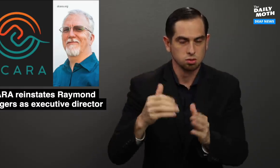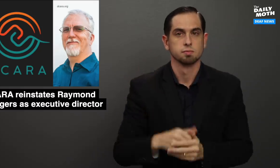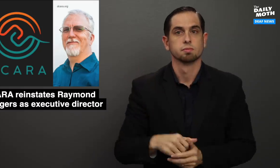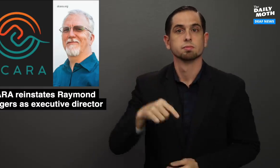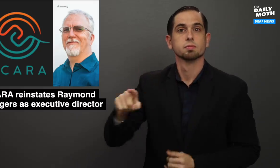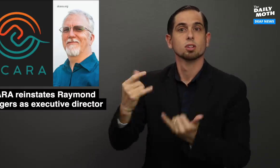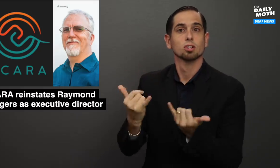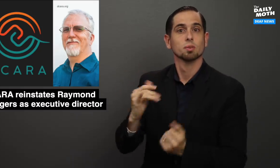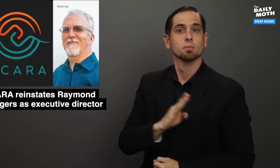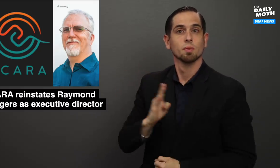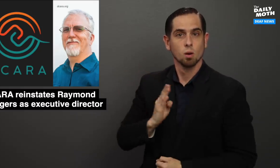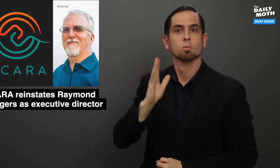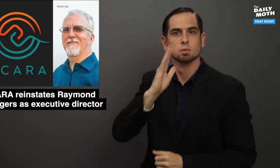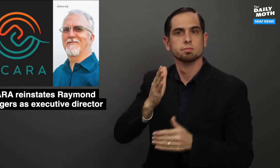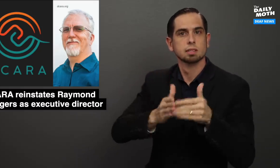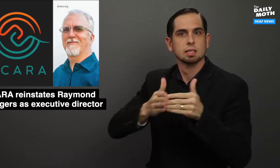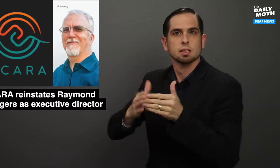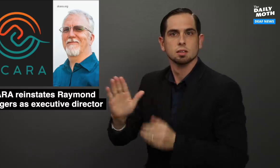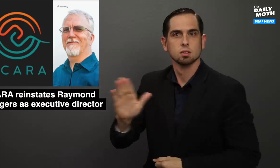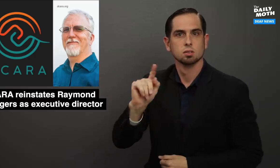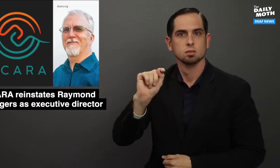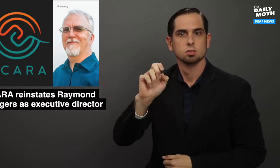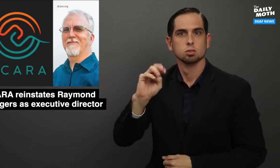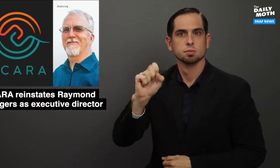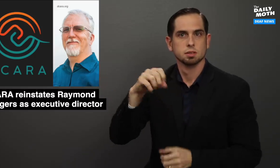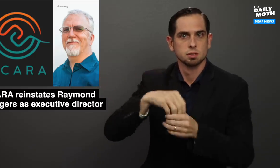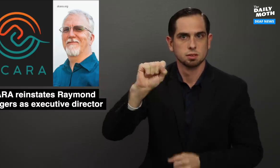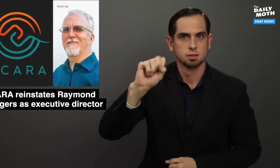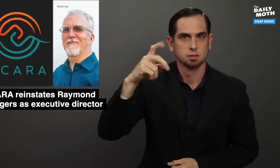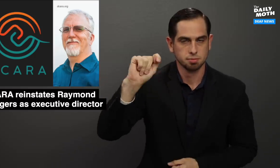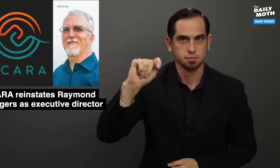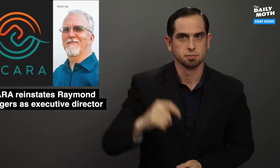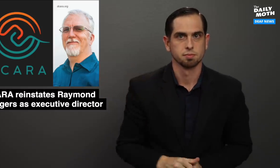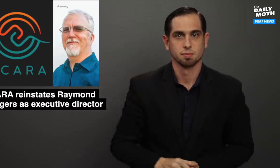the current board will end their terms in September.